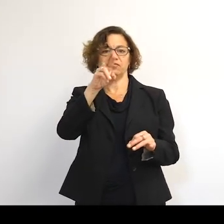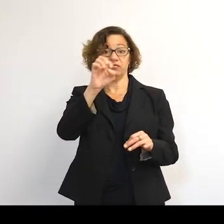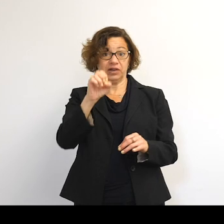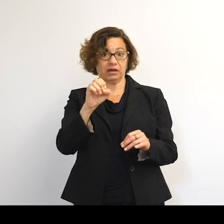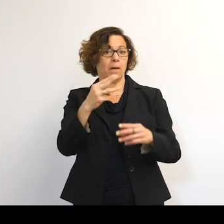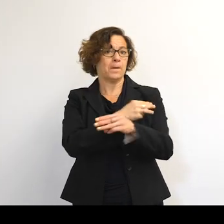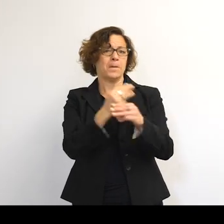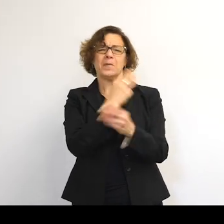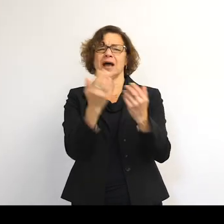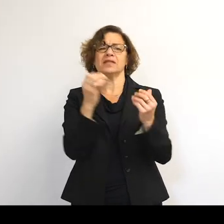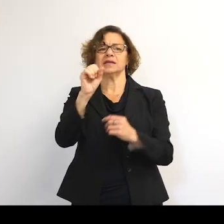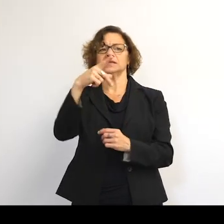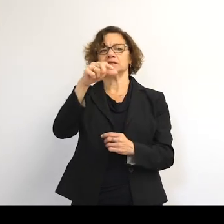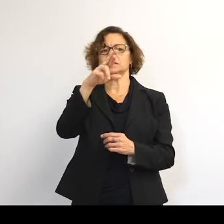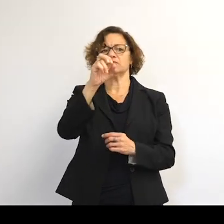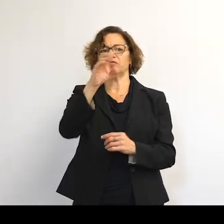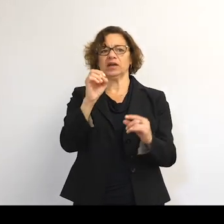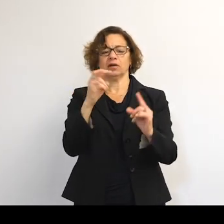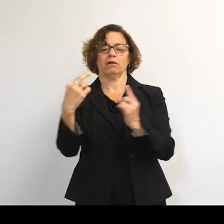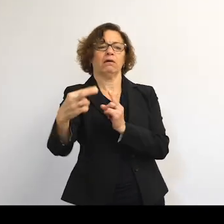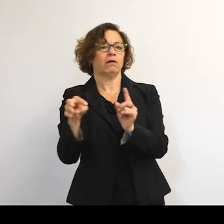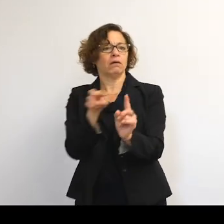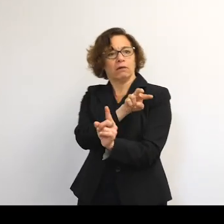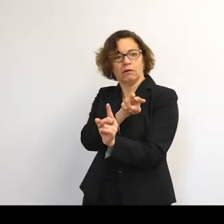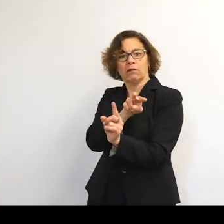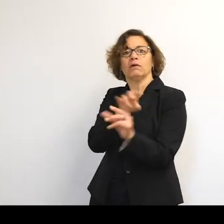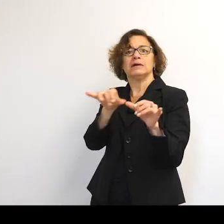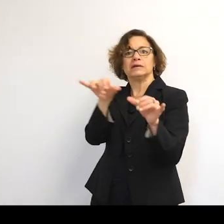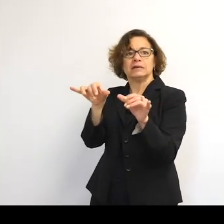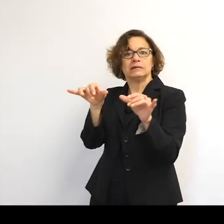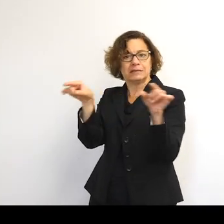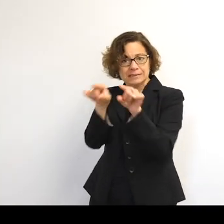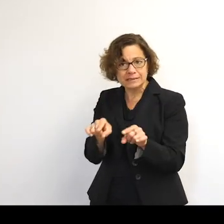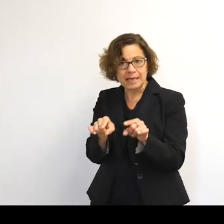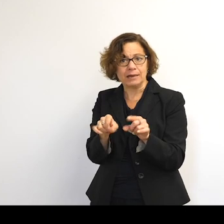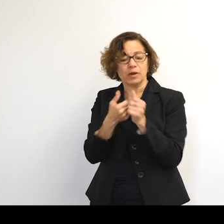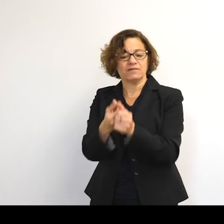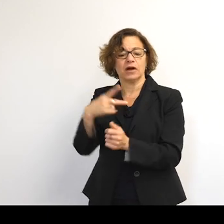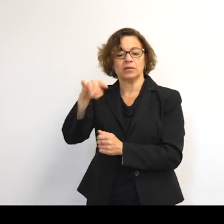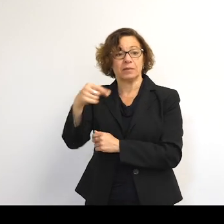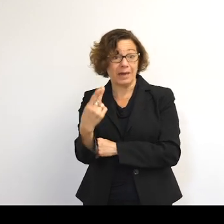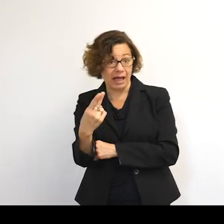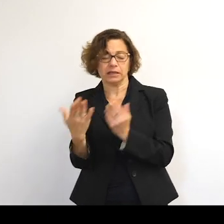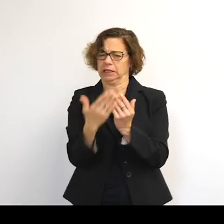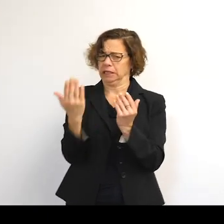Because the sphere is the same, whichever angle we look at it. So you can work out the path and object-- takes on a sphere very easily.